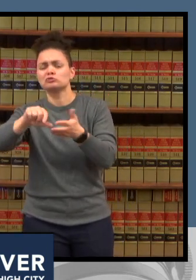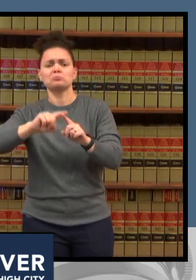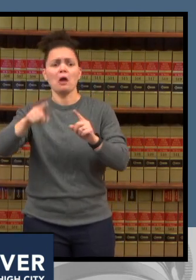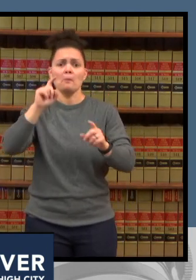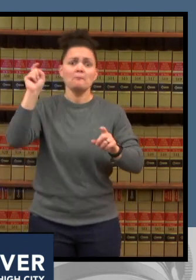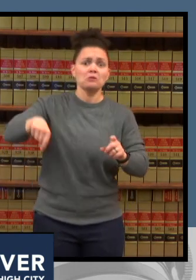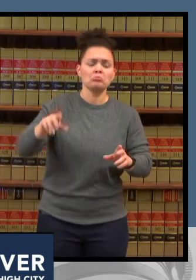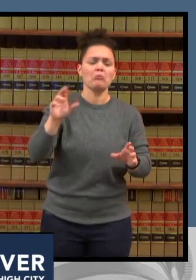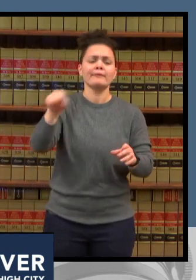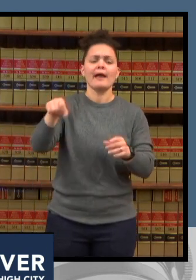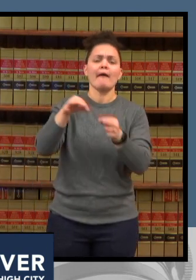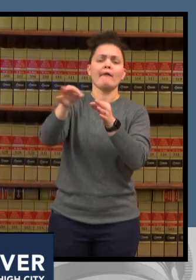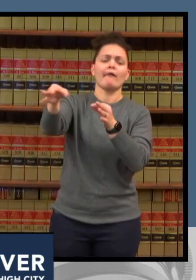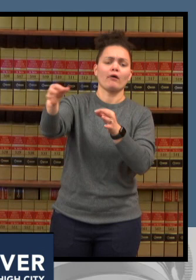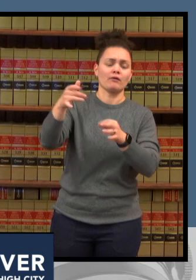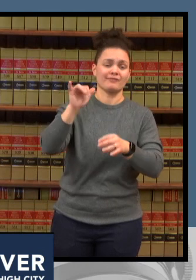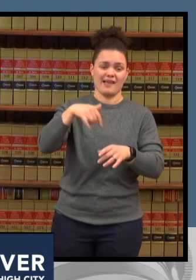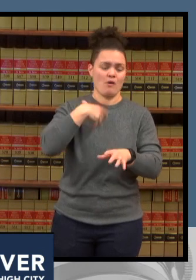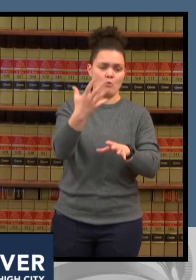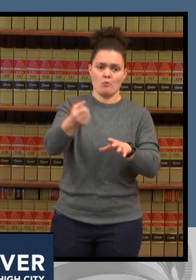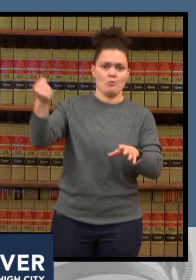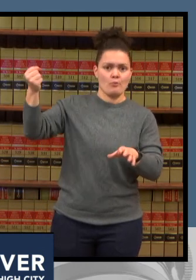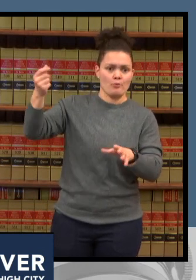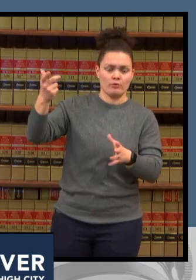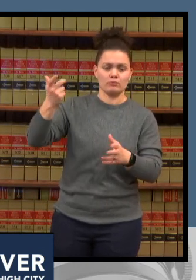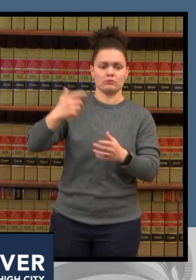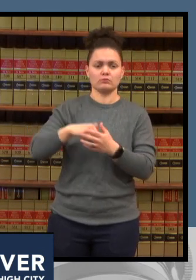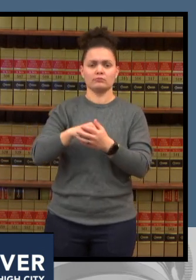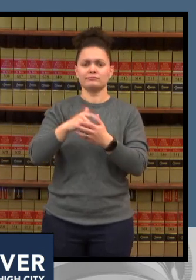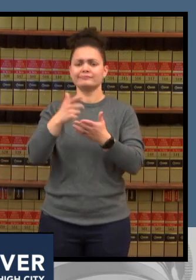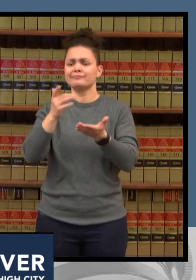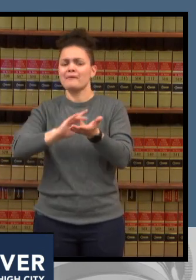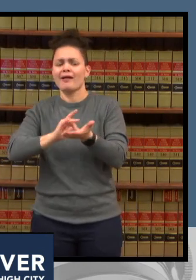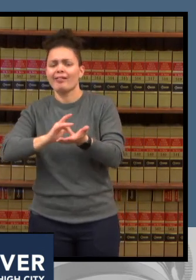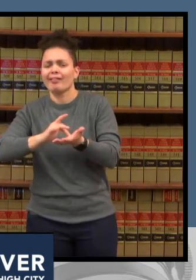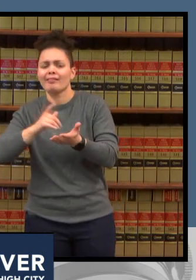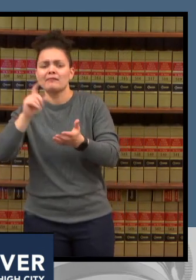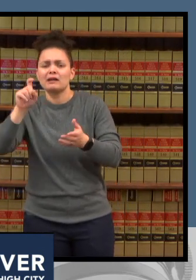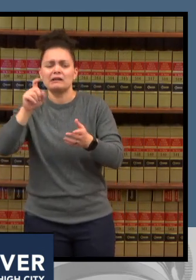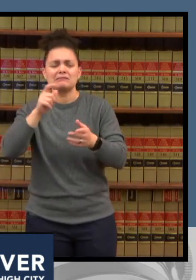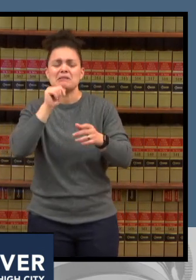to accommodate the surge in covid that we've had recently and i think we're still trying